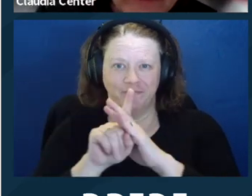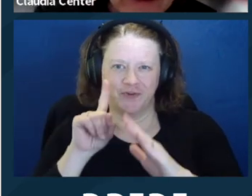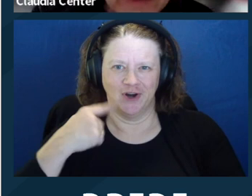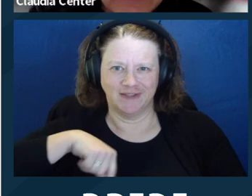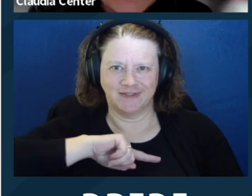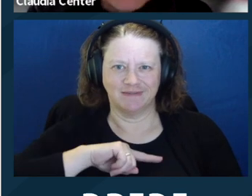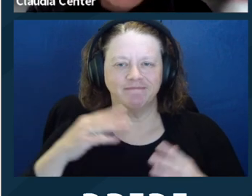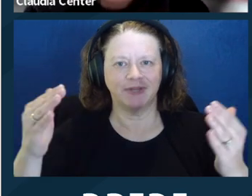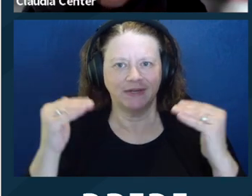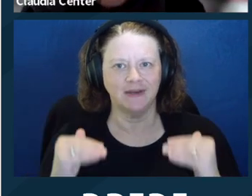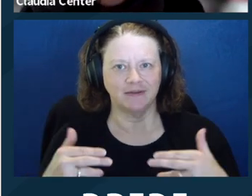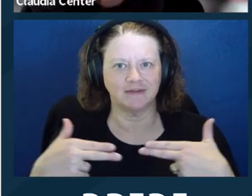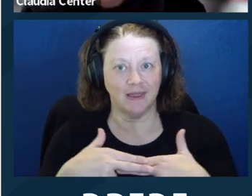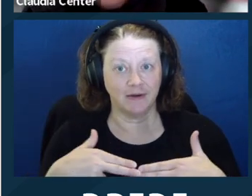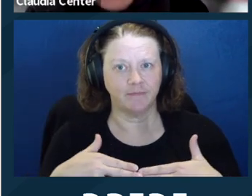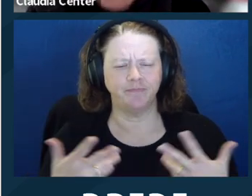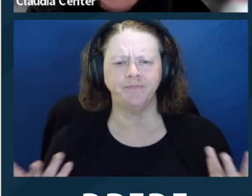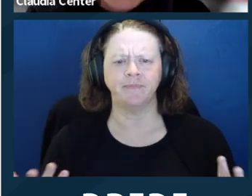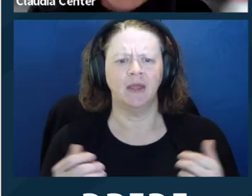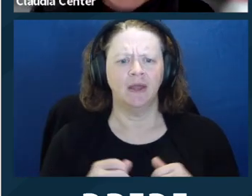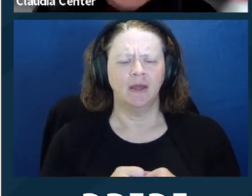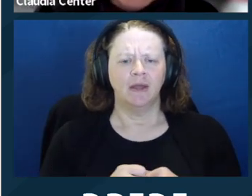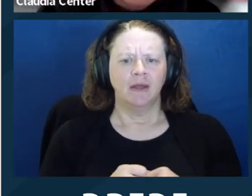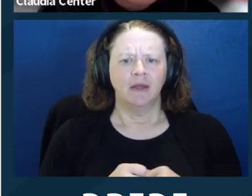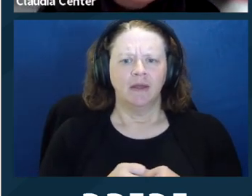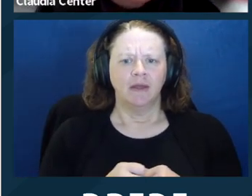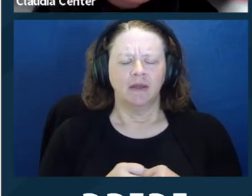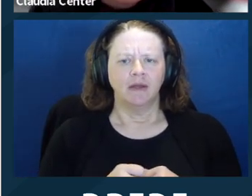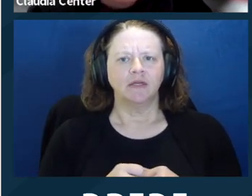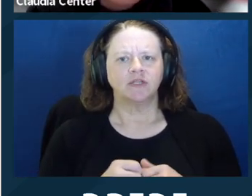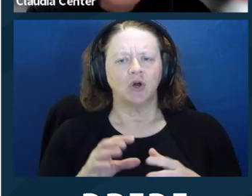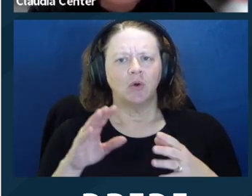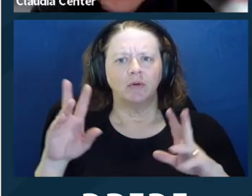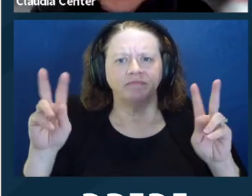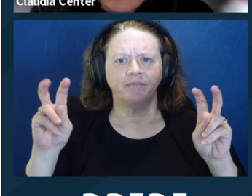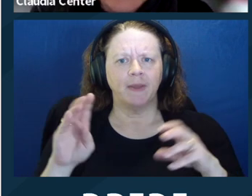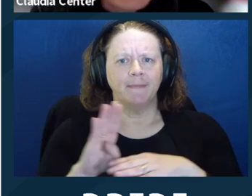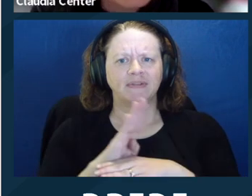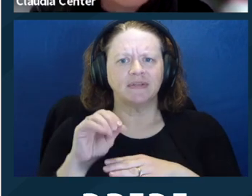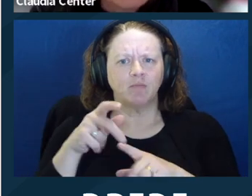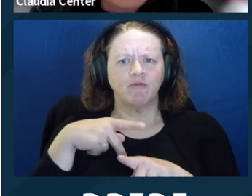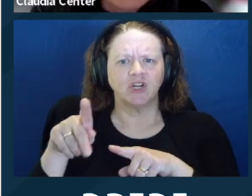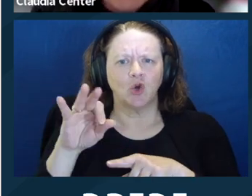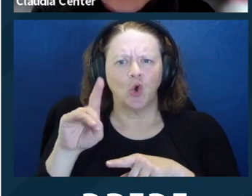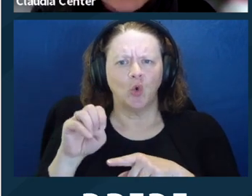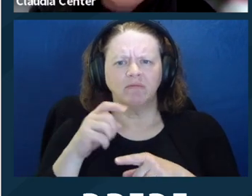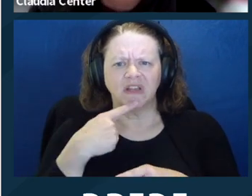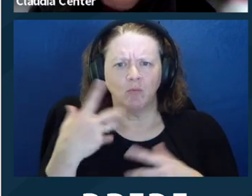codes say? So this is a very serious provision and it says that the lawyer has a duty to